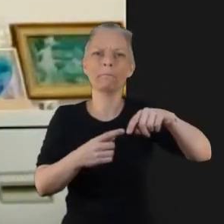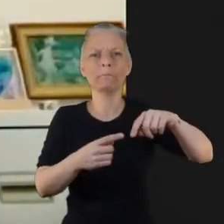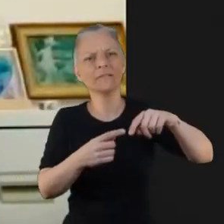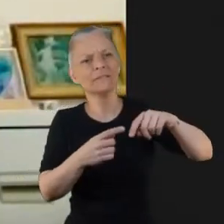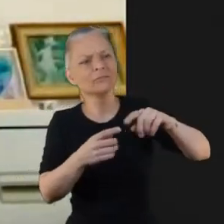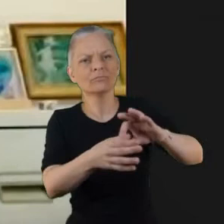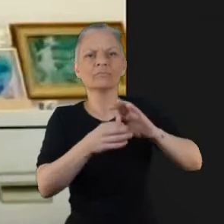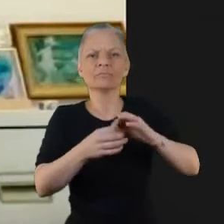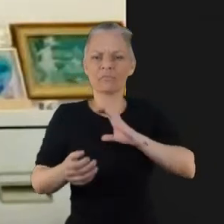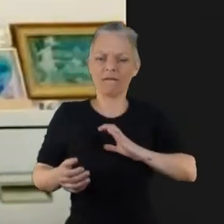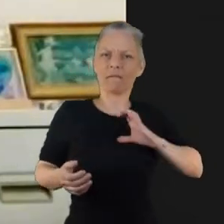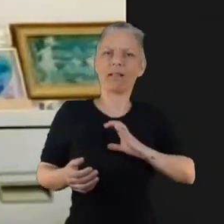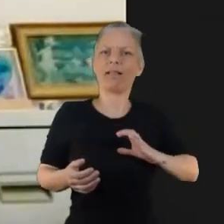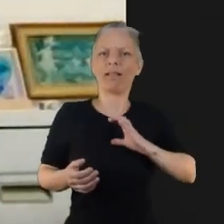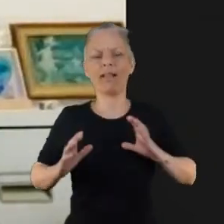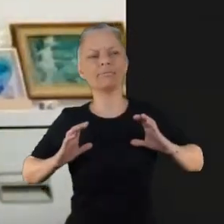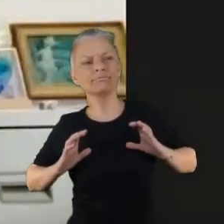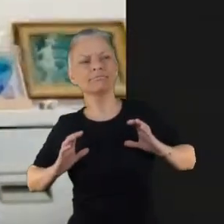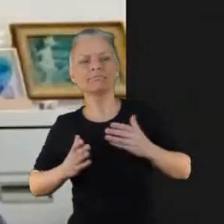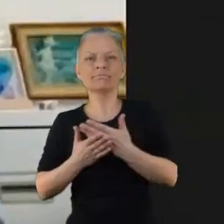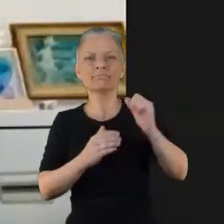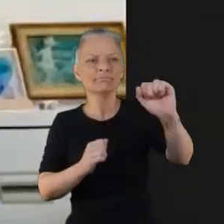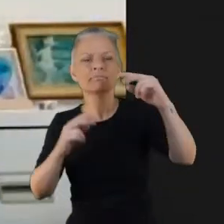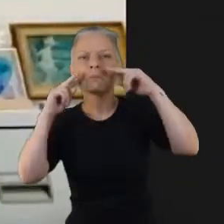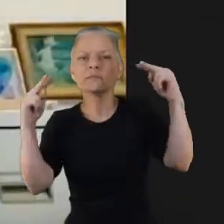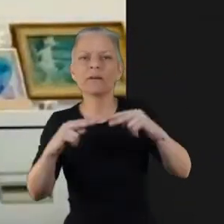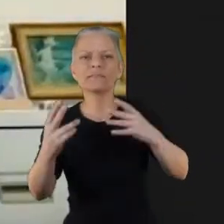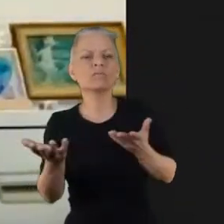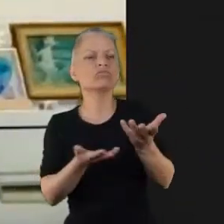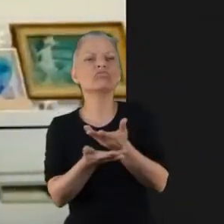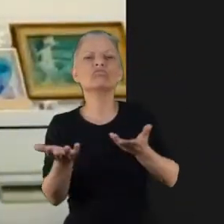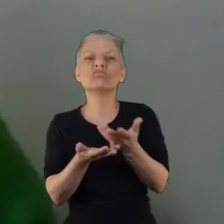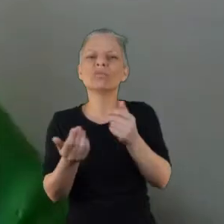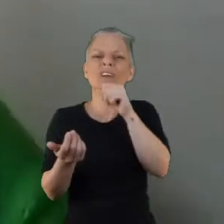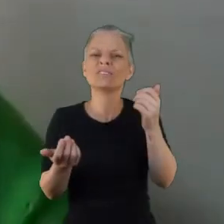with social media which is different in the NHS side. But it was very helpful to learn about.